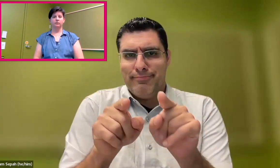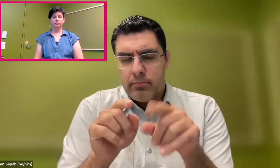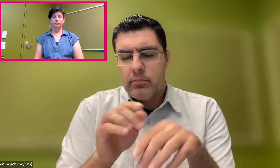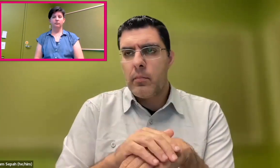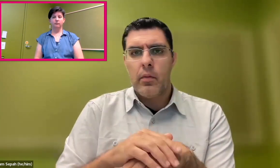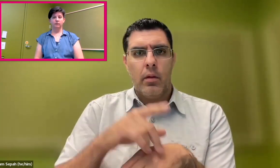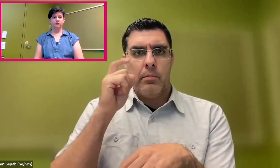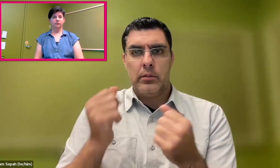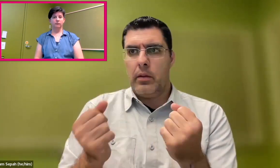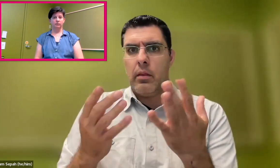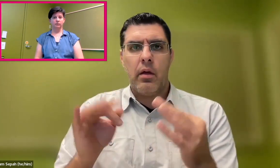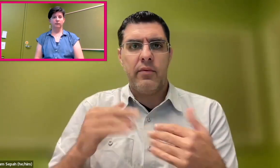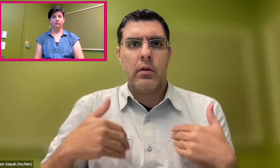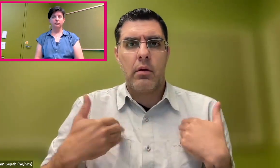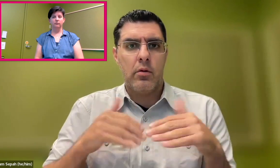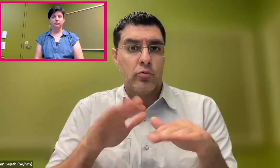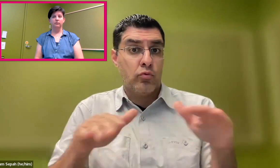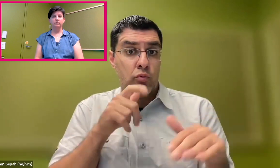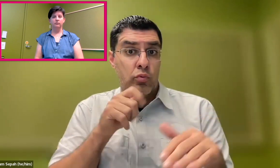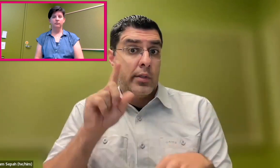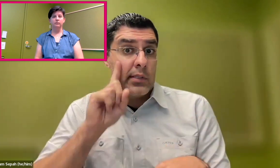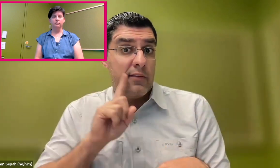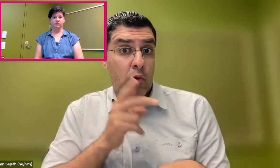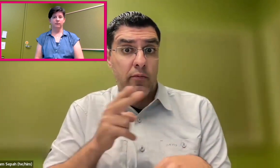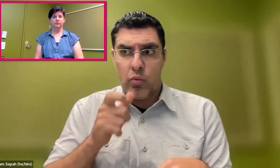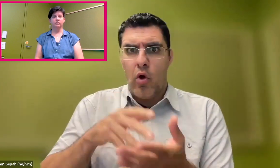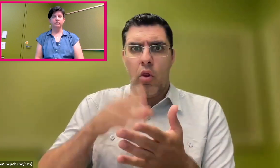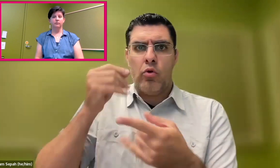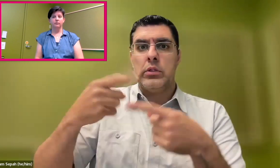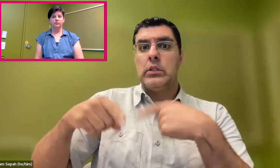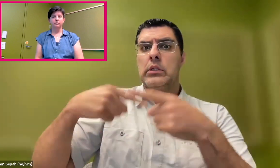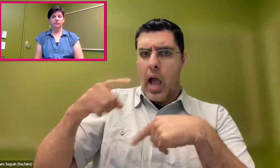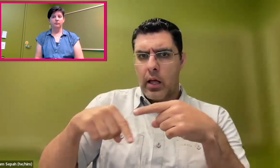and captions both available. Because many young children who are deaf and hard of hearing